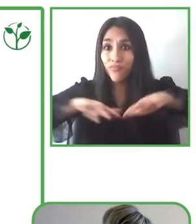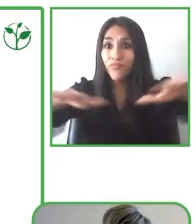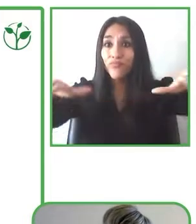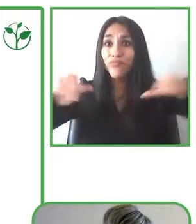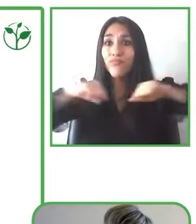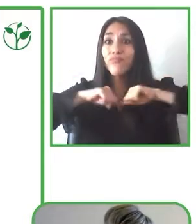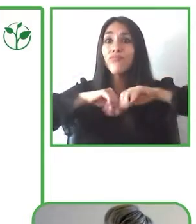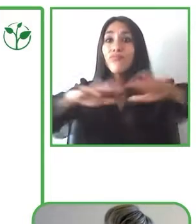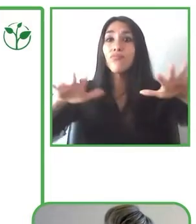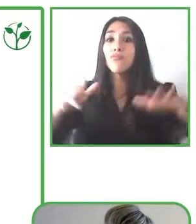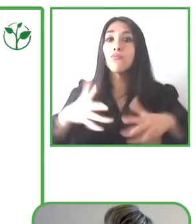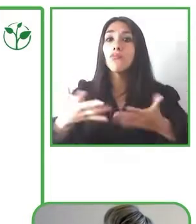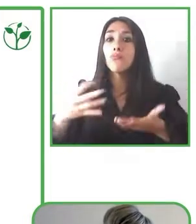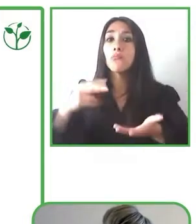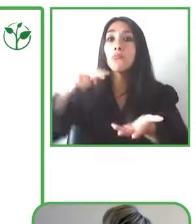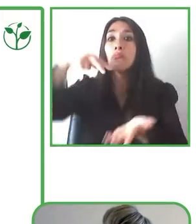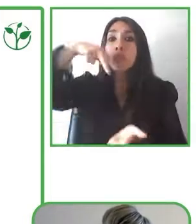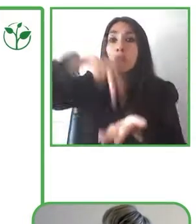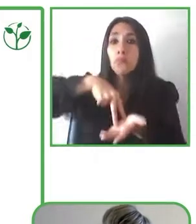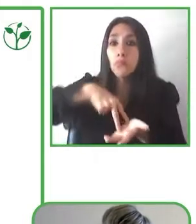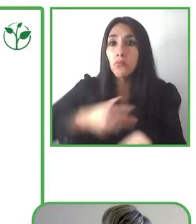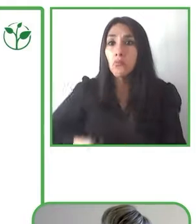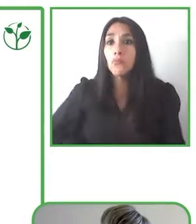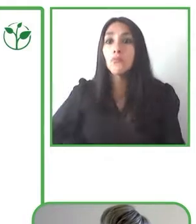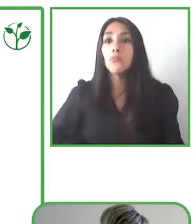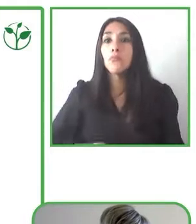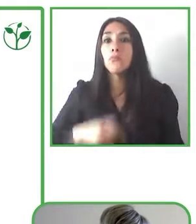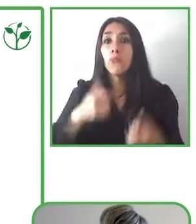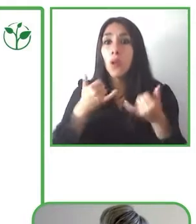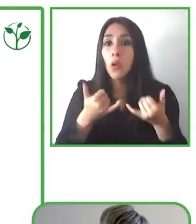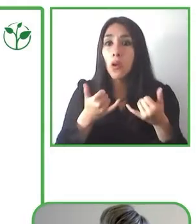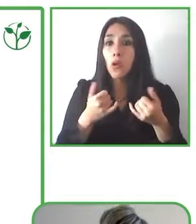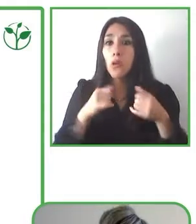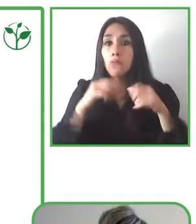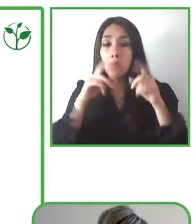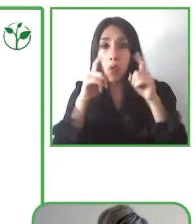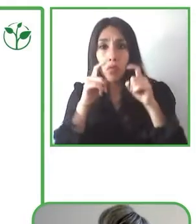from in-person events began, what happened?